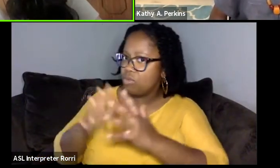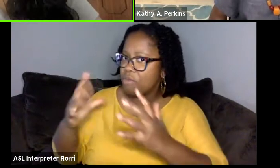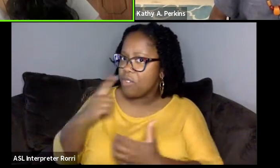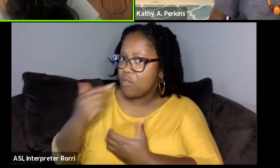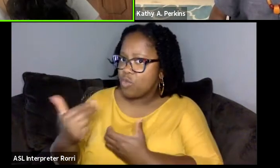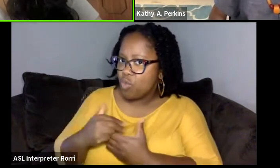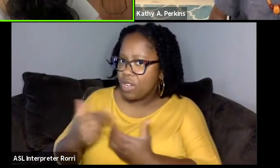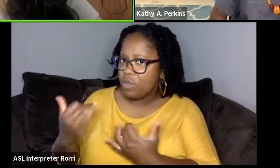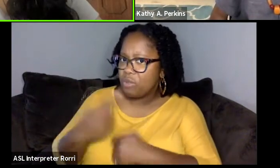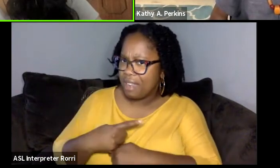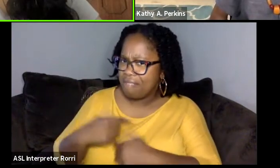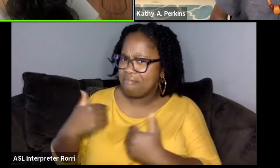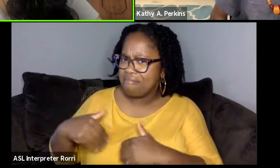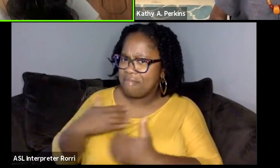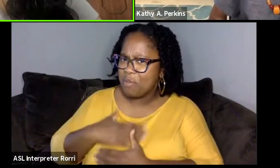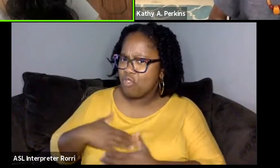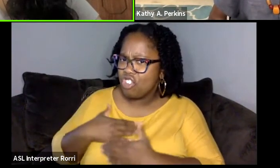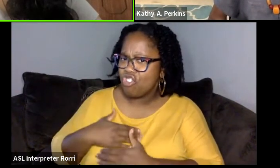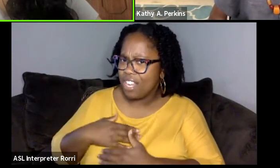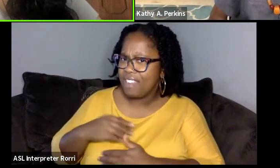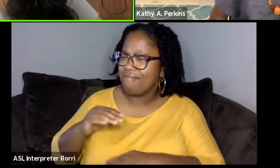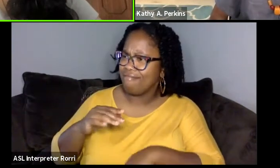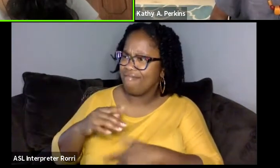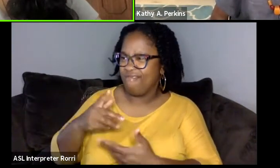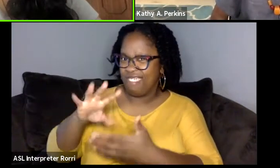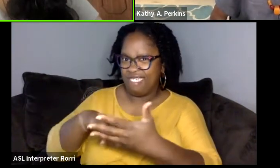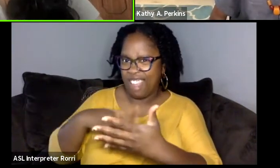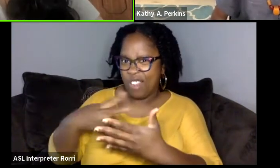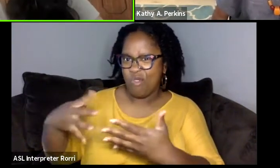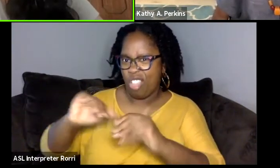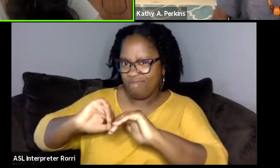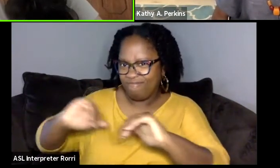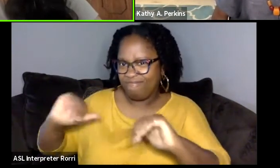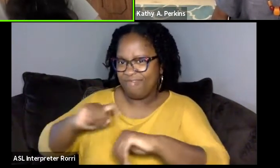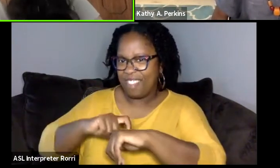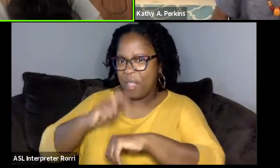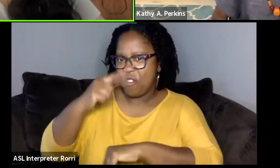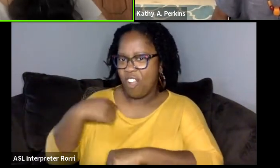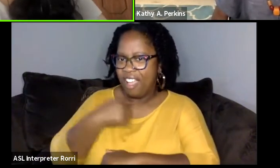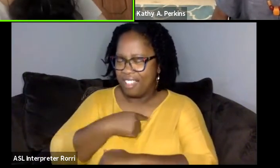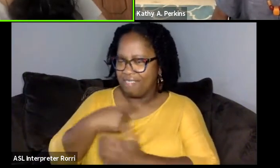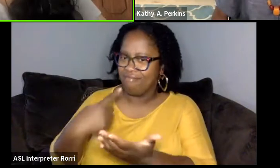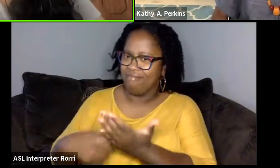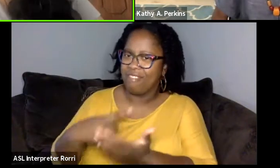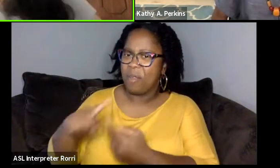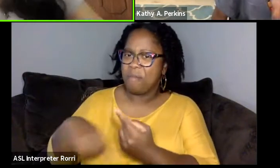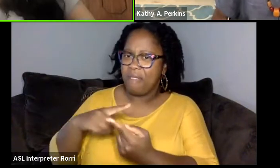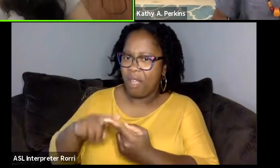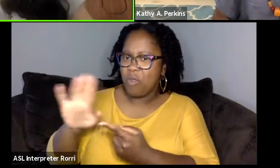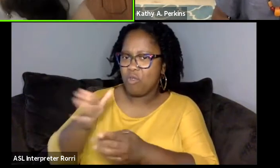We really, really appreciate you taking the time out of your schedule to chat with us about your career and your journey and about Africa and the arts